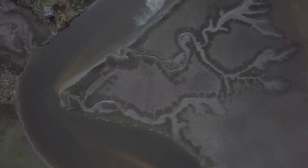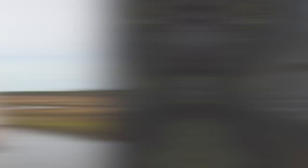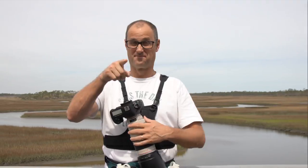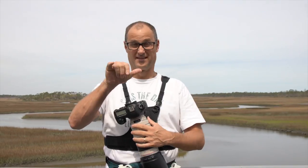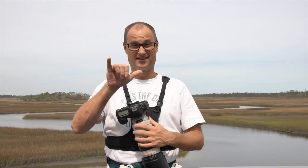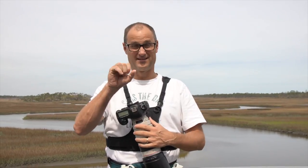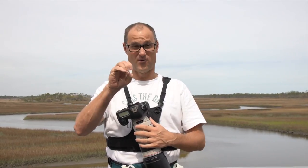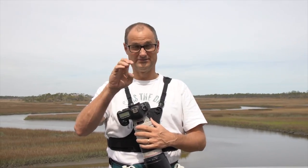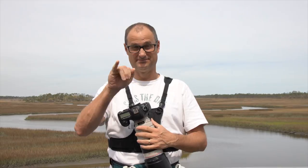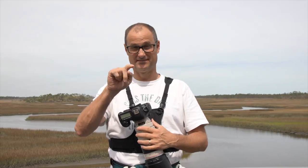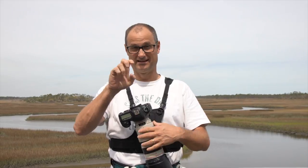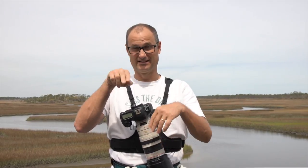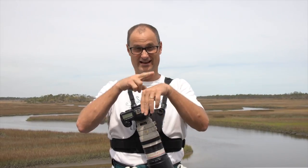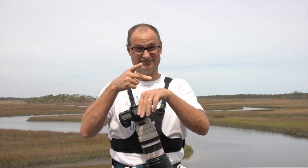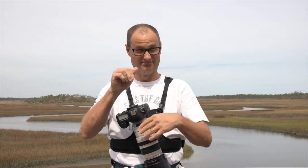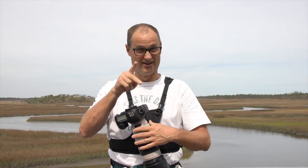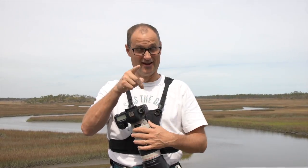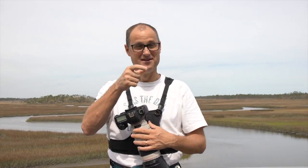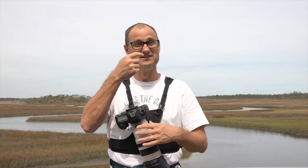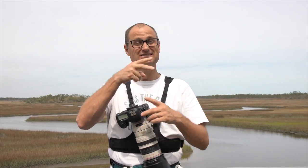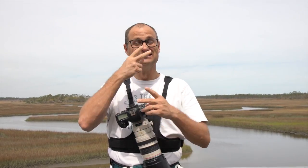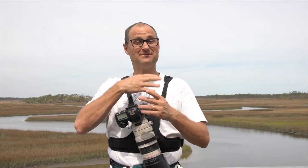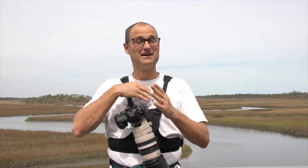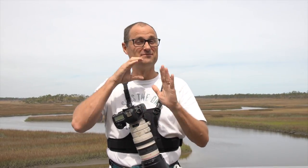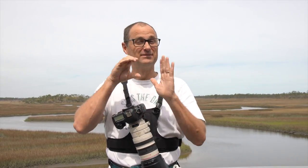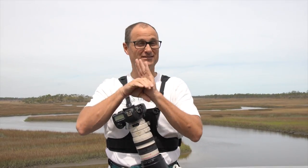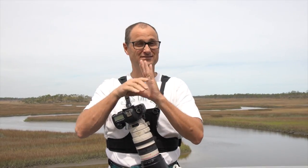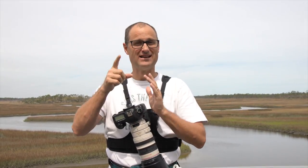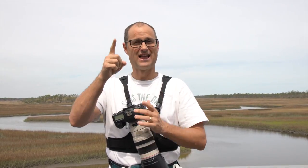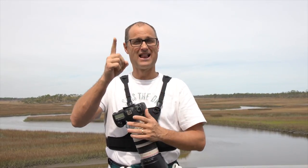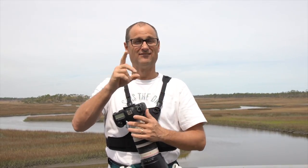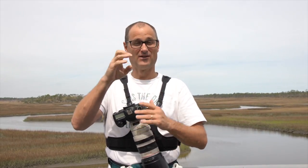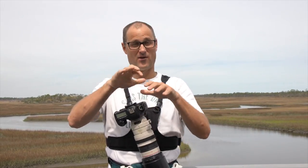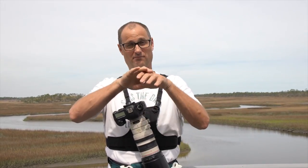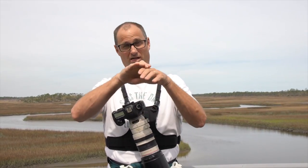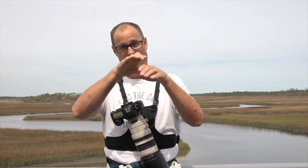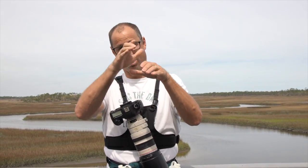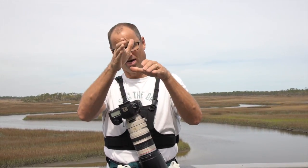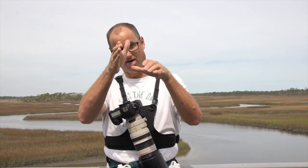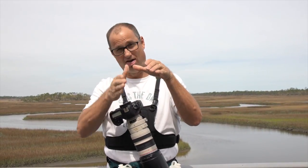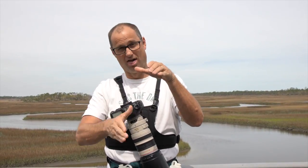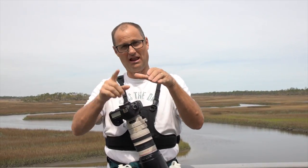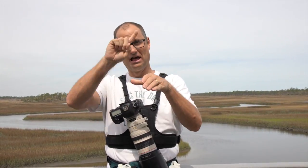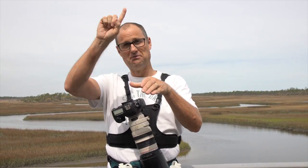Do you know Yosemite National Park? You will see a photo of lighting struck the half dome.